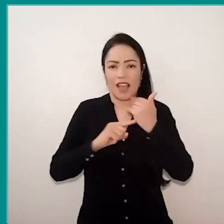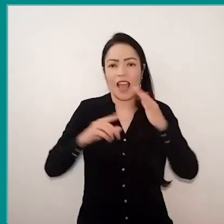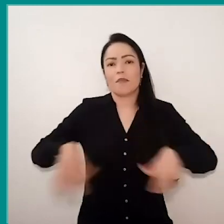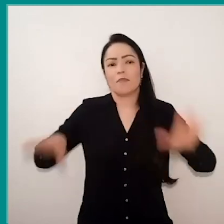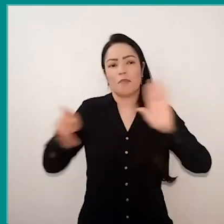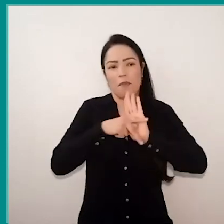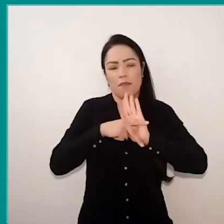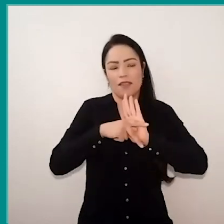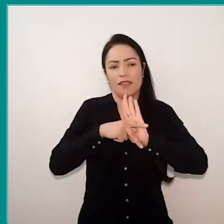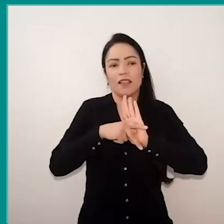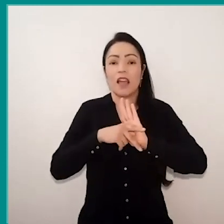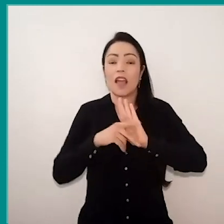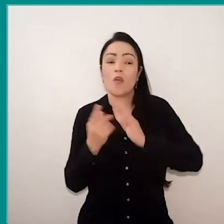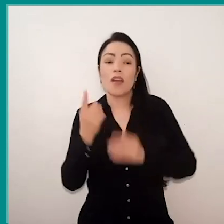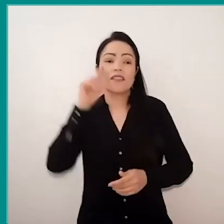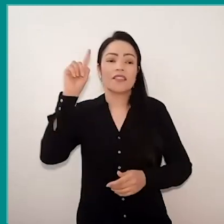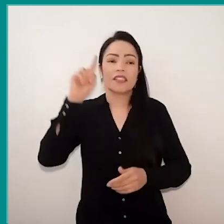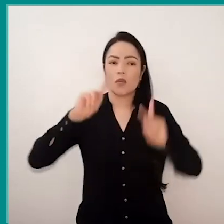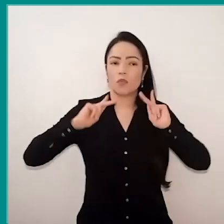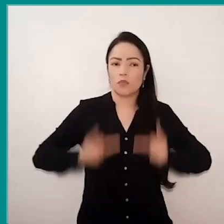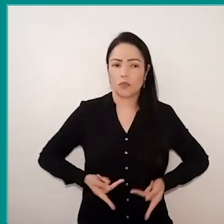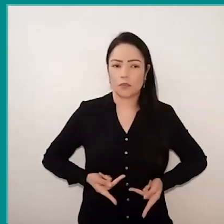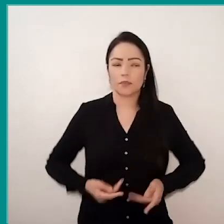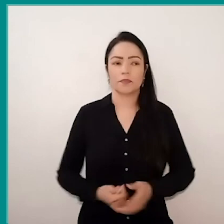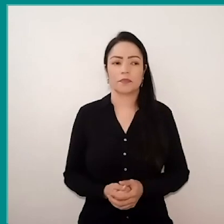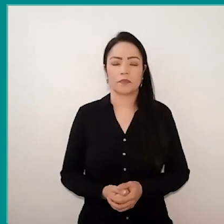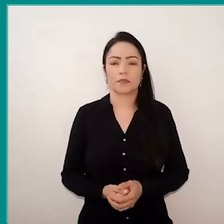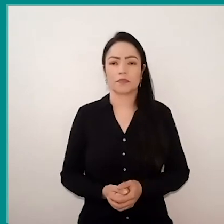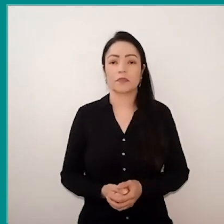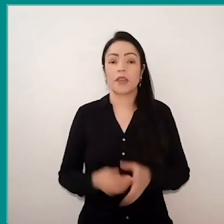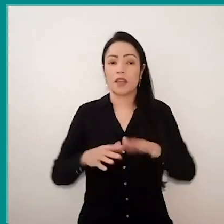are human inventions through scientific progress,